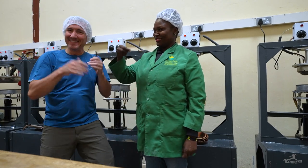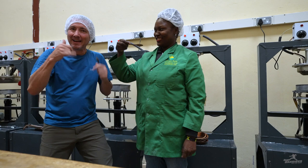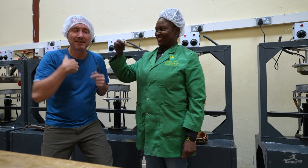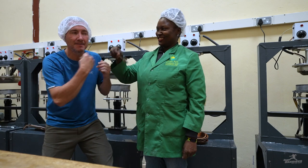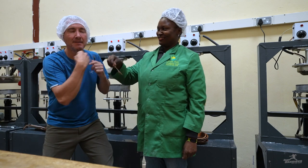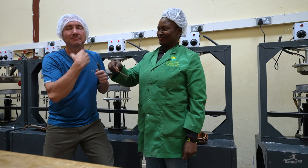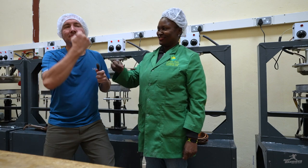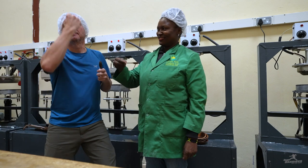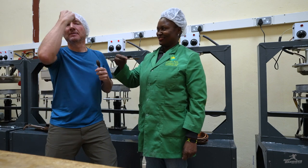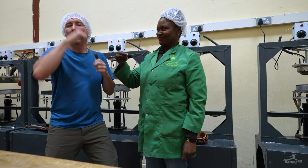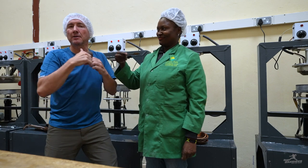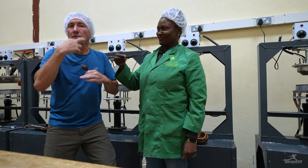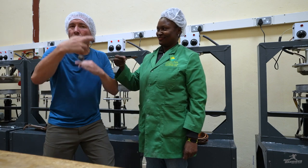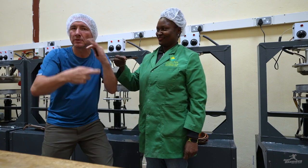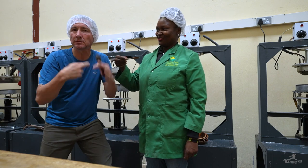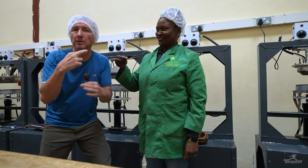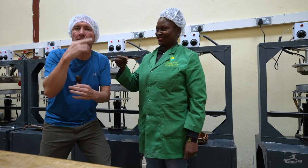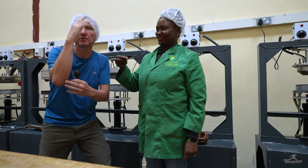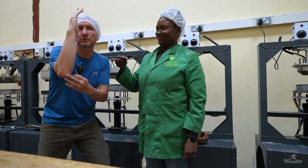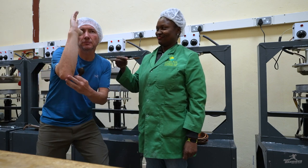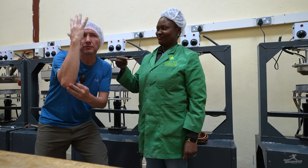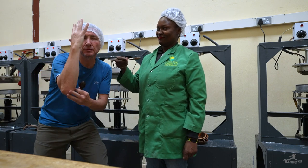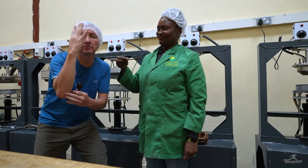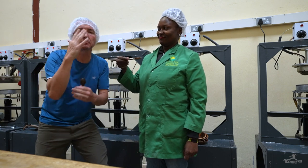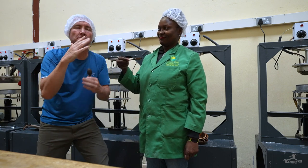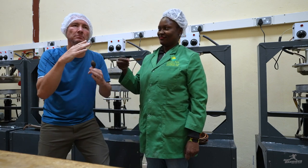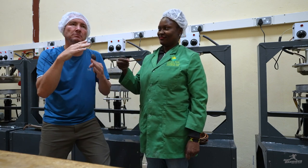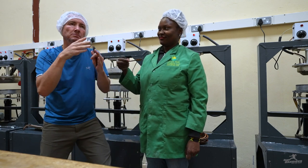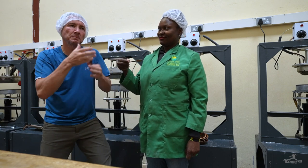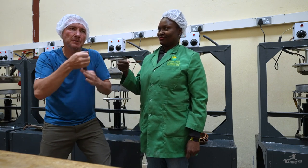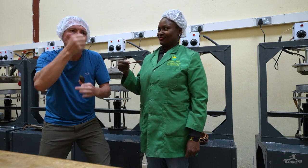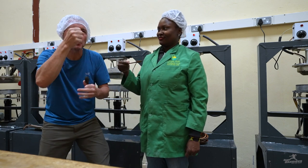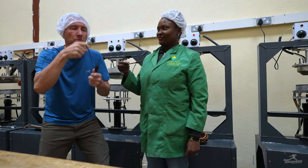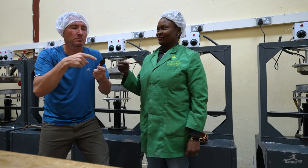Now I understand how they recycle trees and bamboo